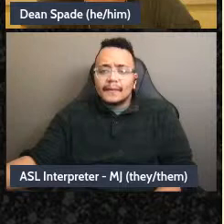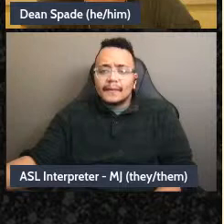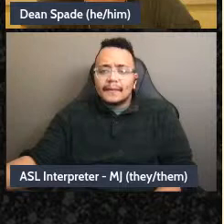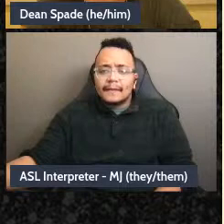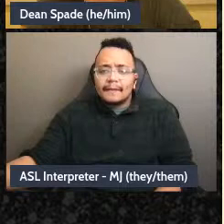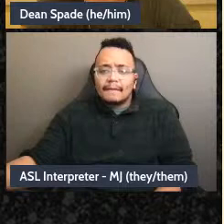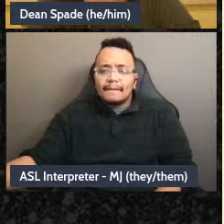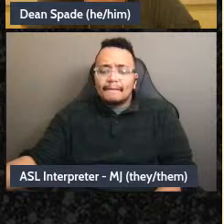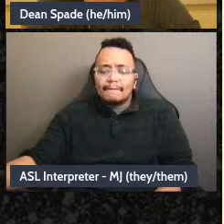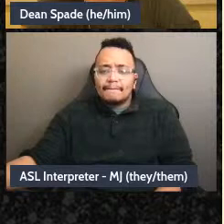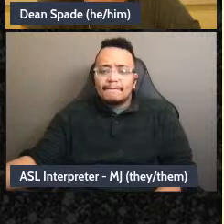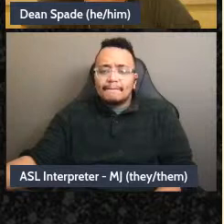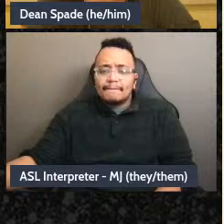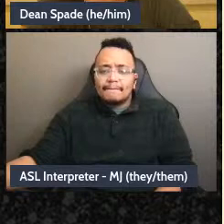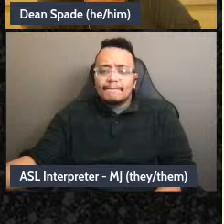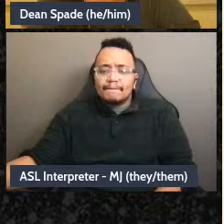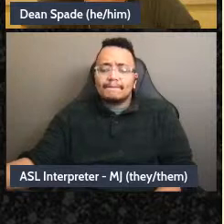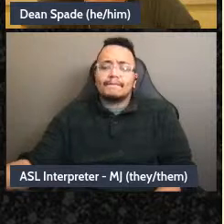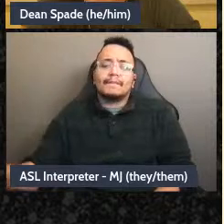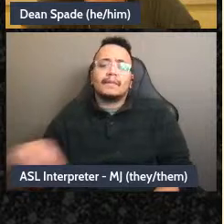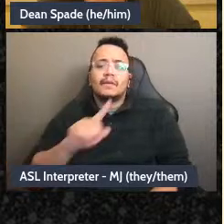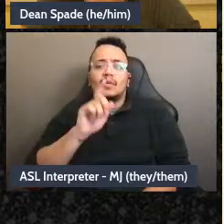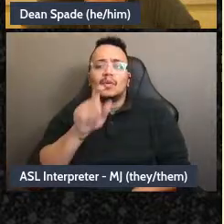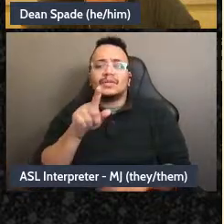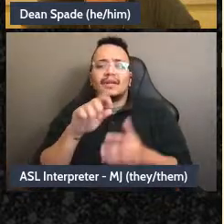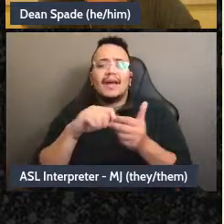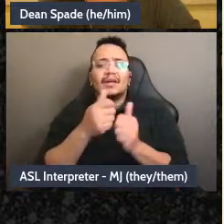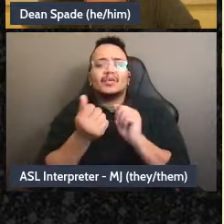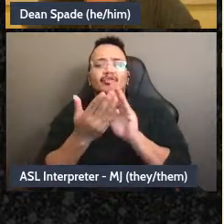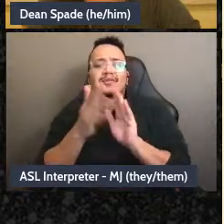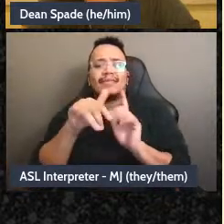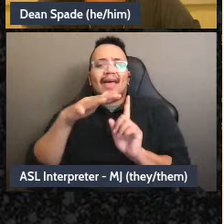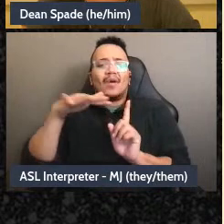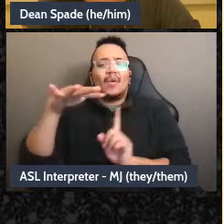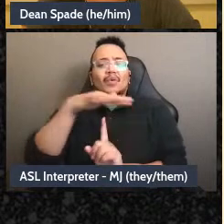or the expectation to go along-to get along and being framed as problematic if you have a minority